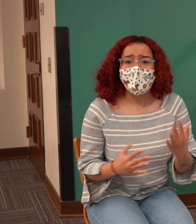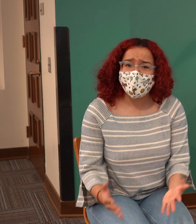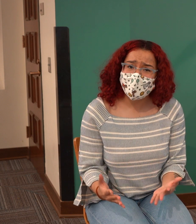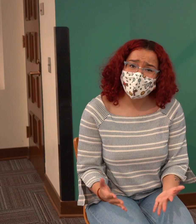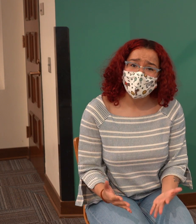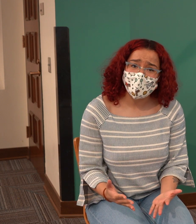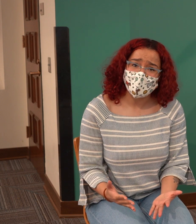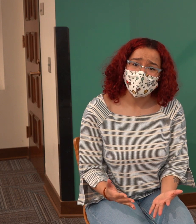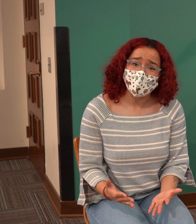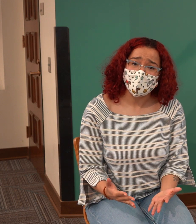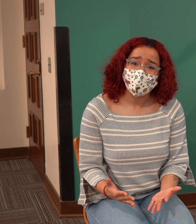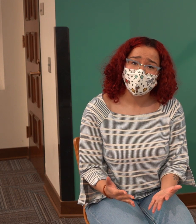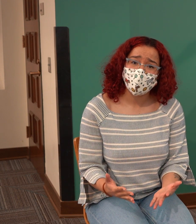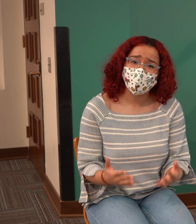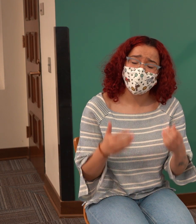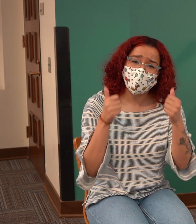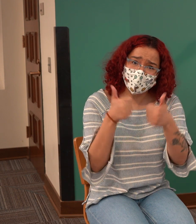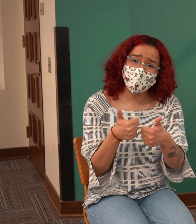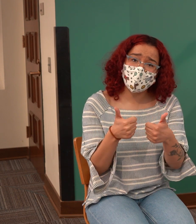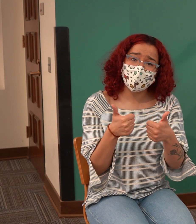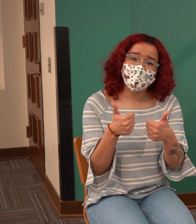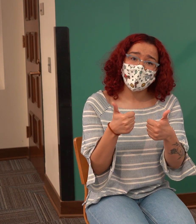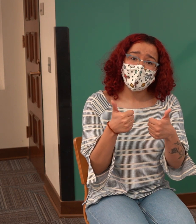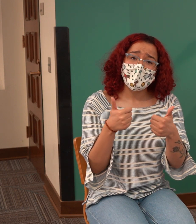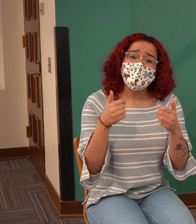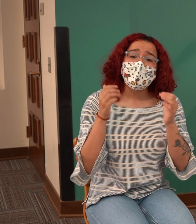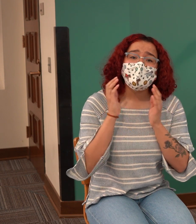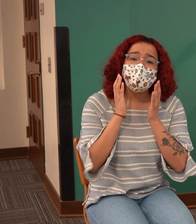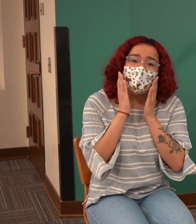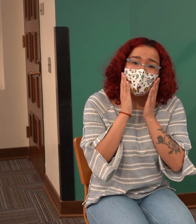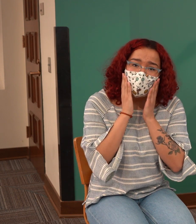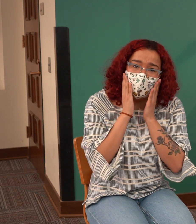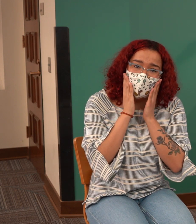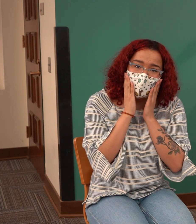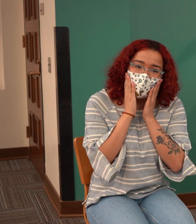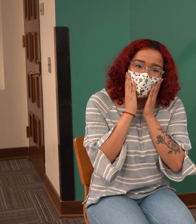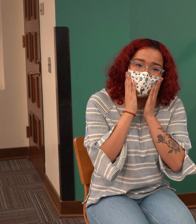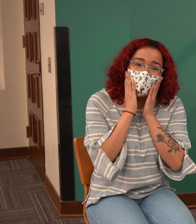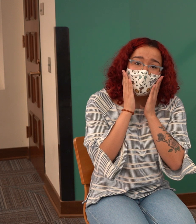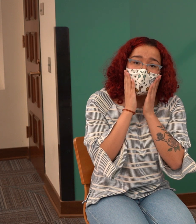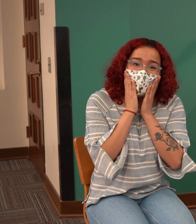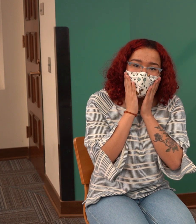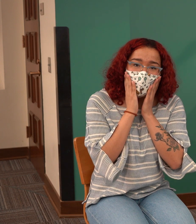Good, and you may have noticed friends but I'm wearing a mask today and that's because